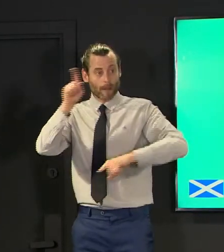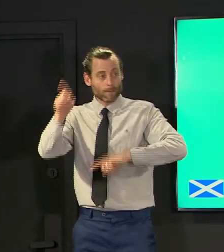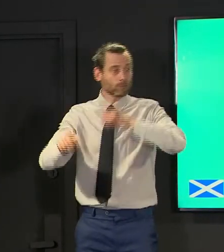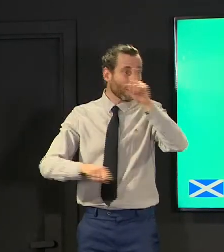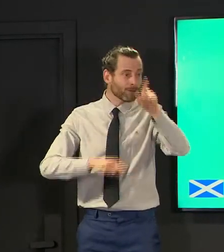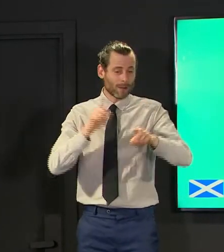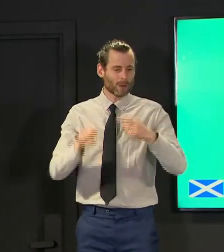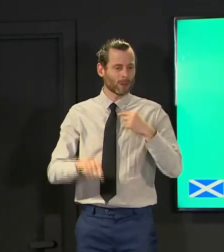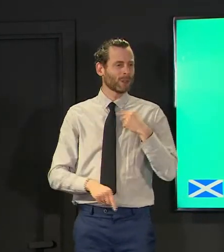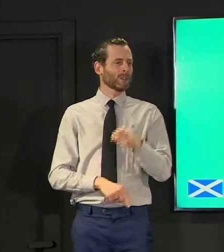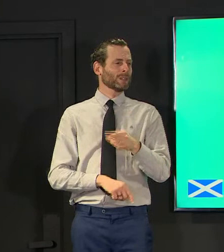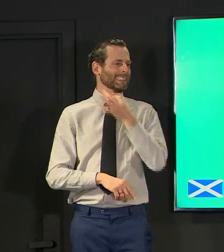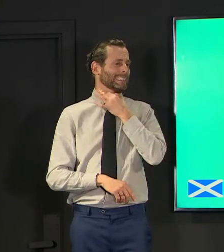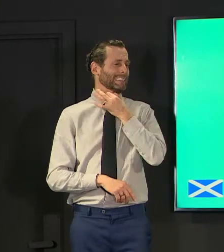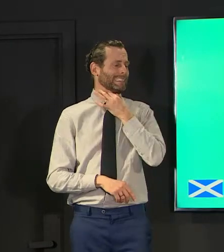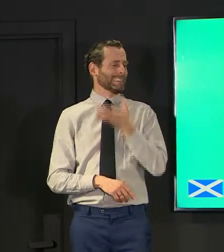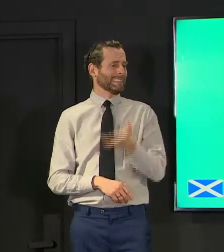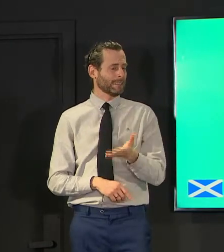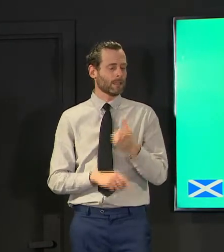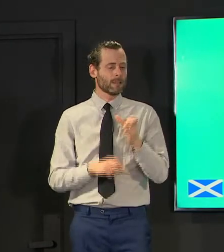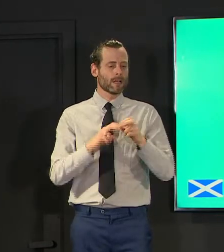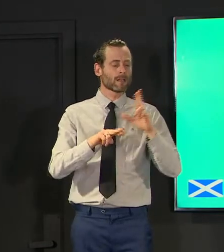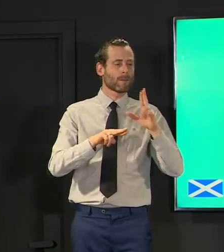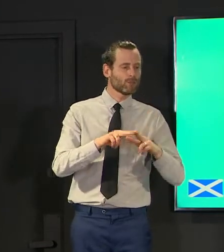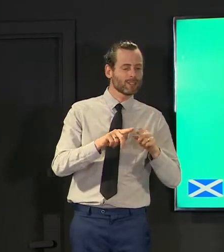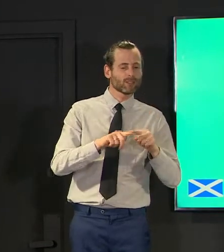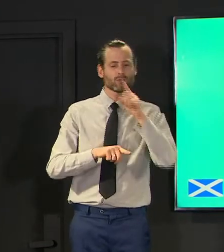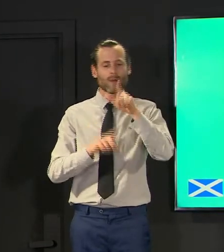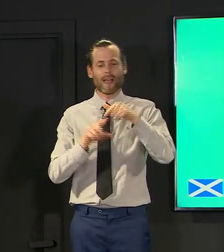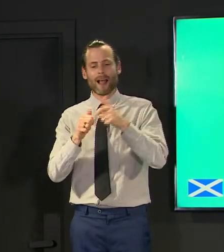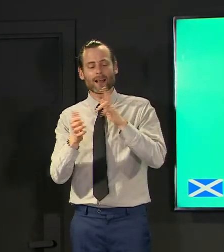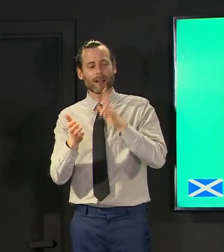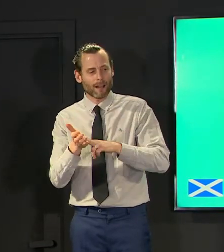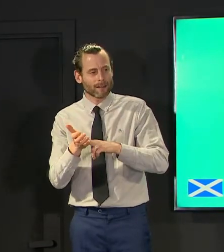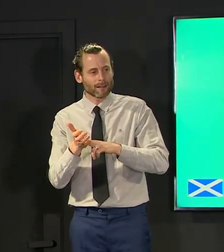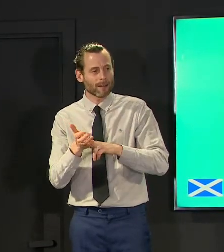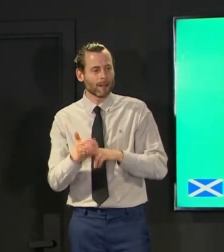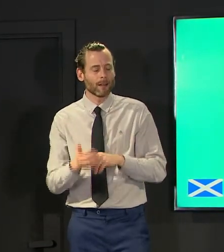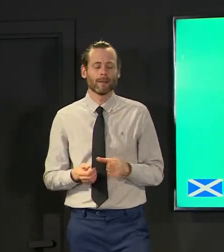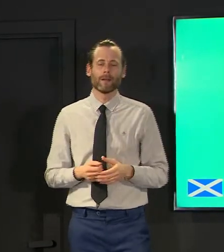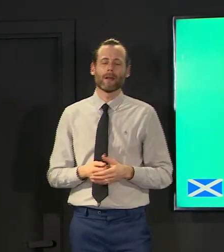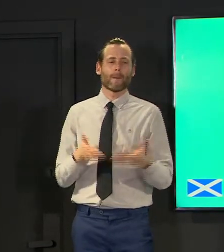elgin we're also worried about equity because the women's game has been particularly badly hit by